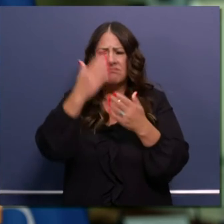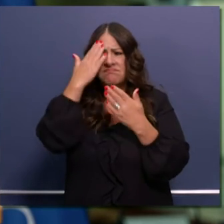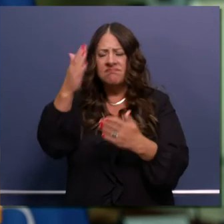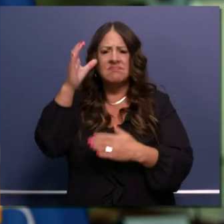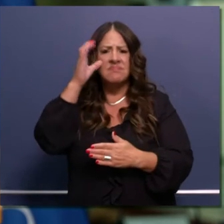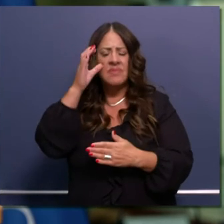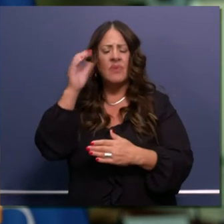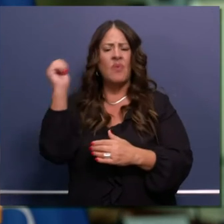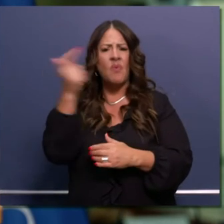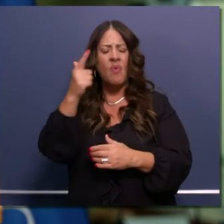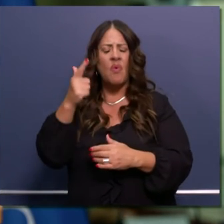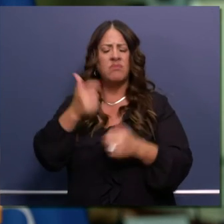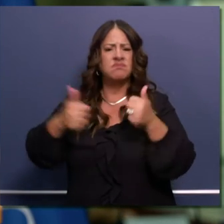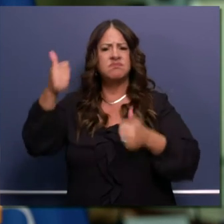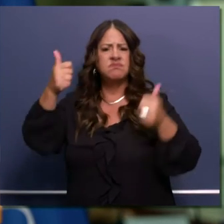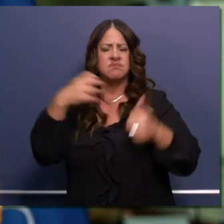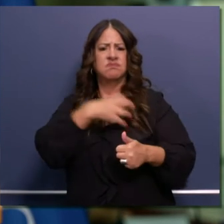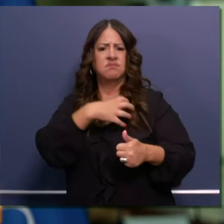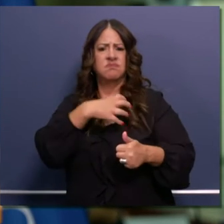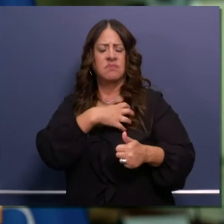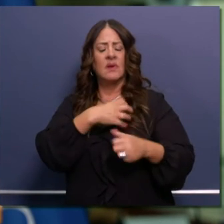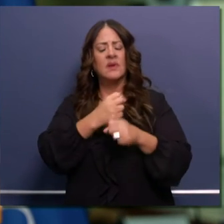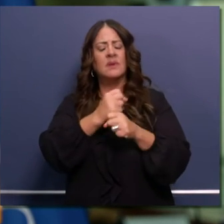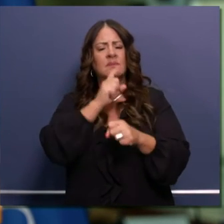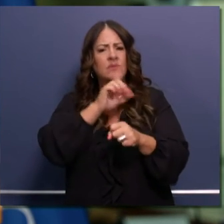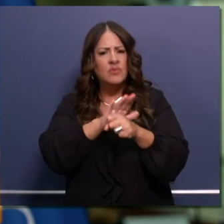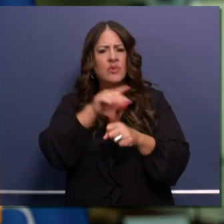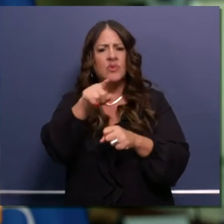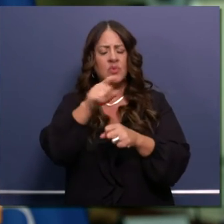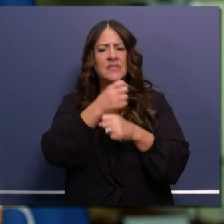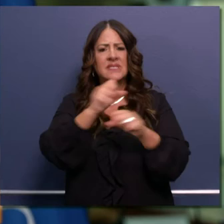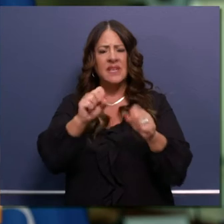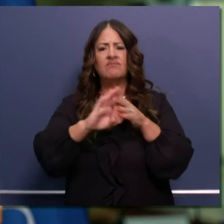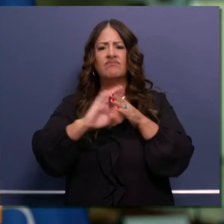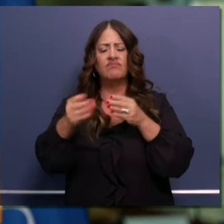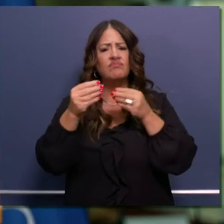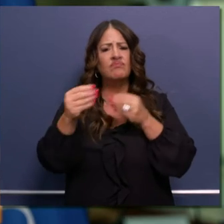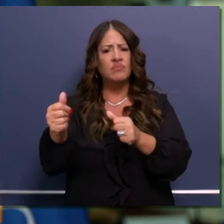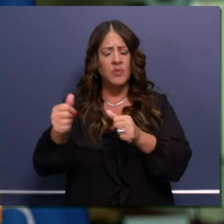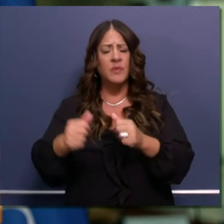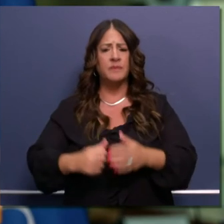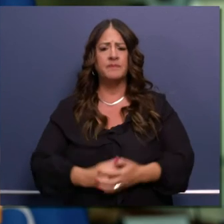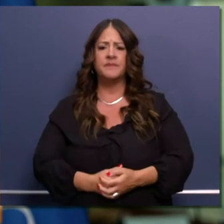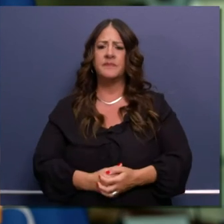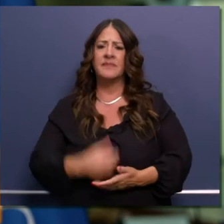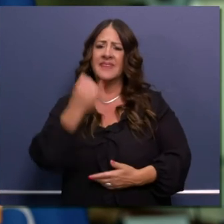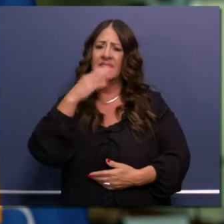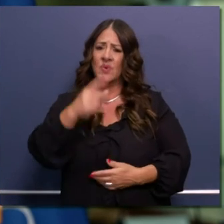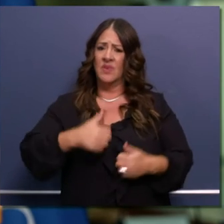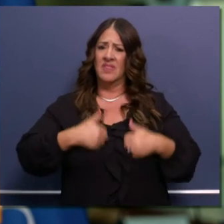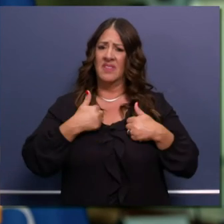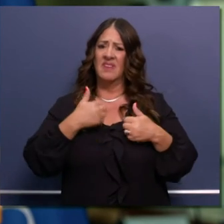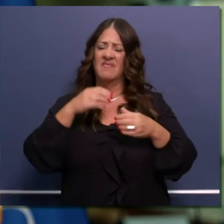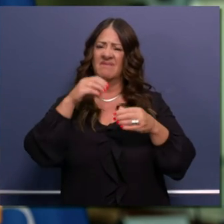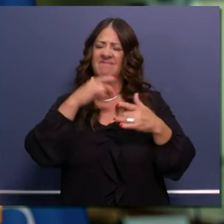enforcement, to assure a safe and efficient evacuation and if you live in a fire prone area